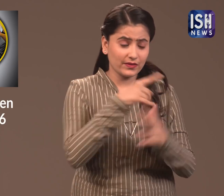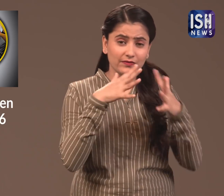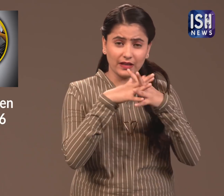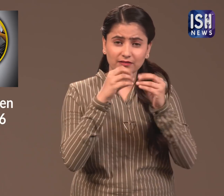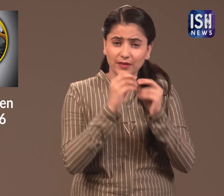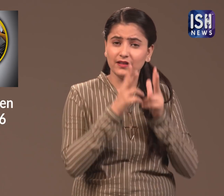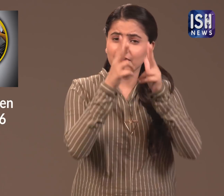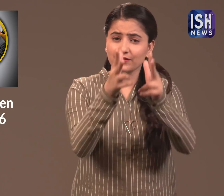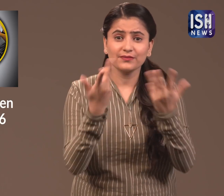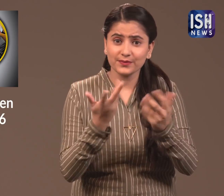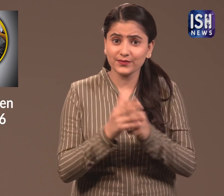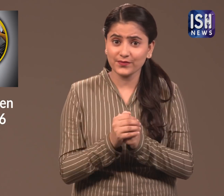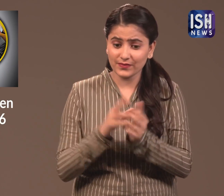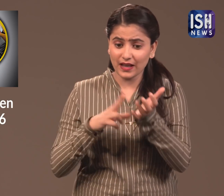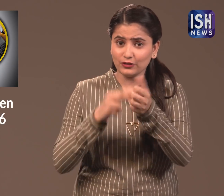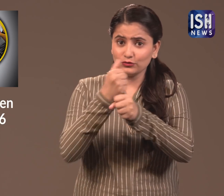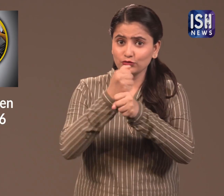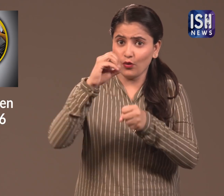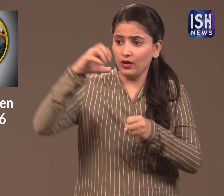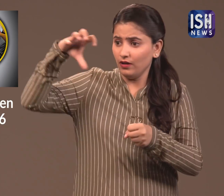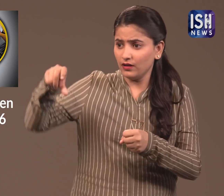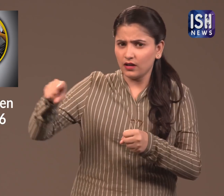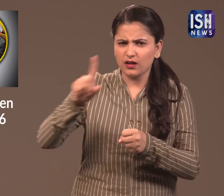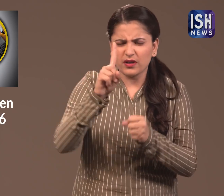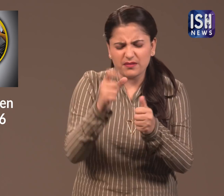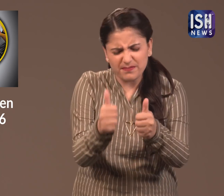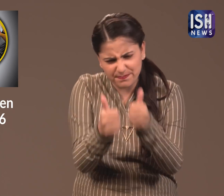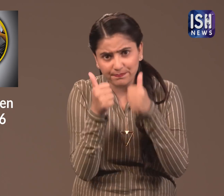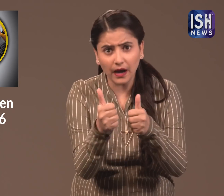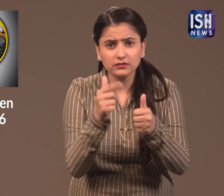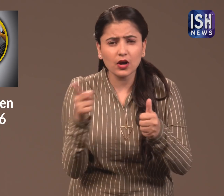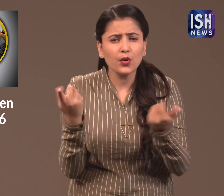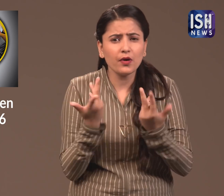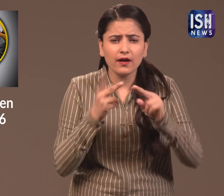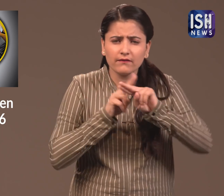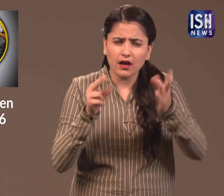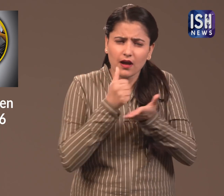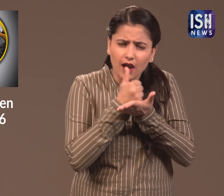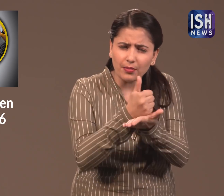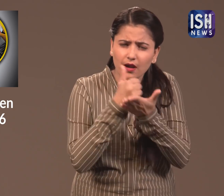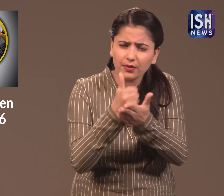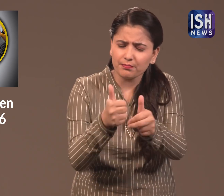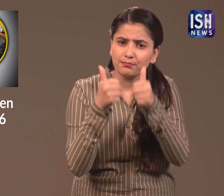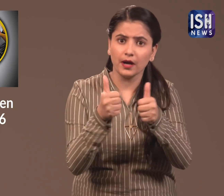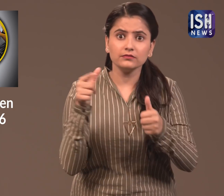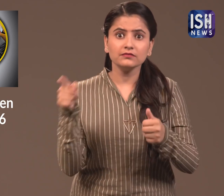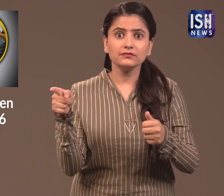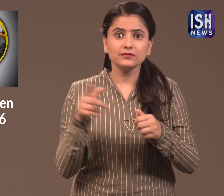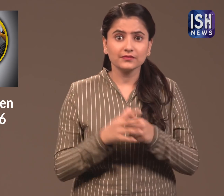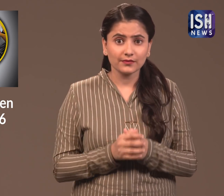Warren Buffet said that this NGO is the best and they offer complete help.